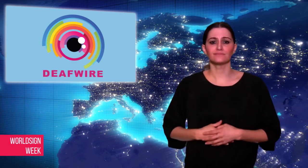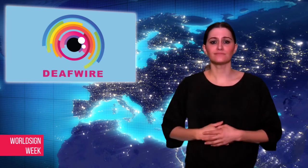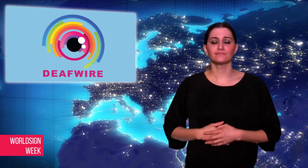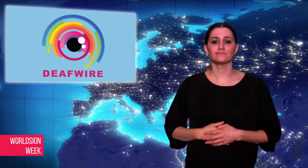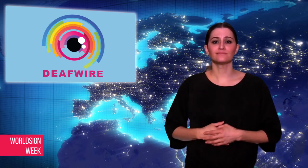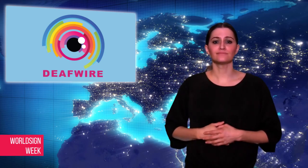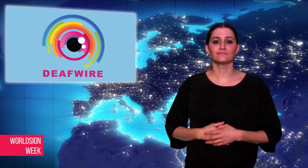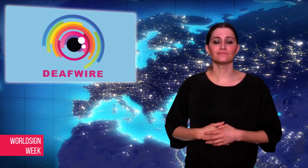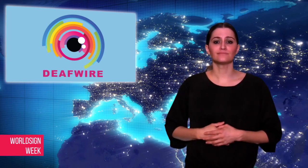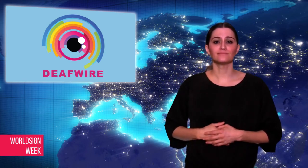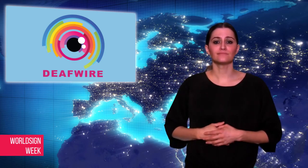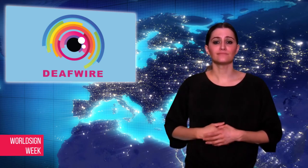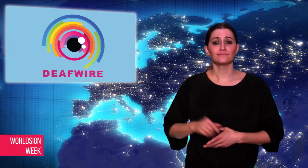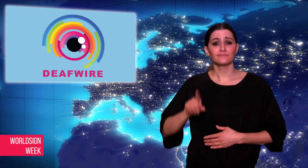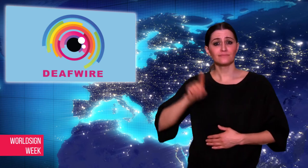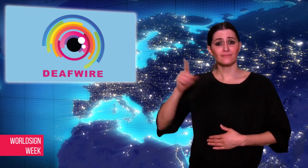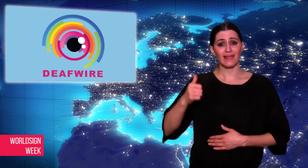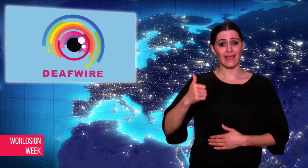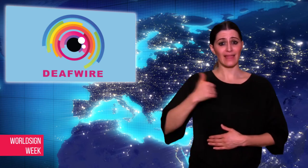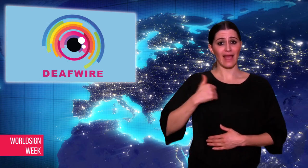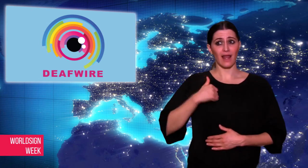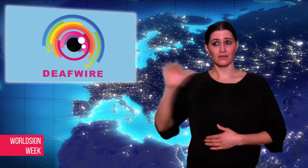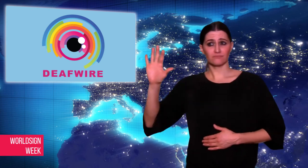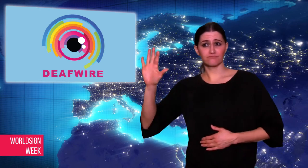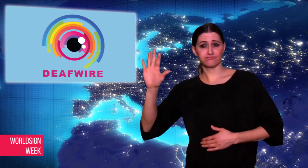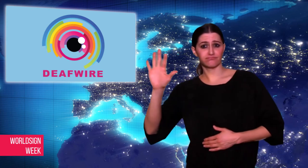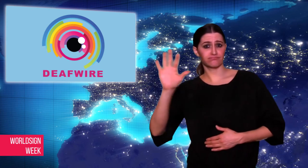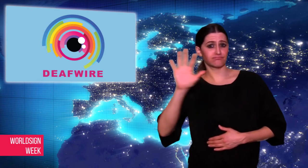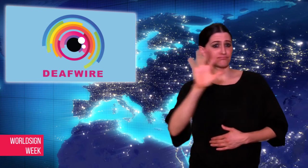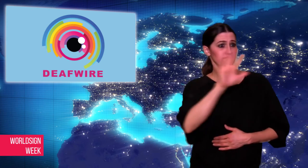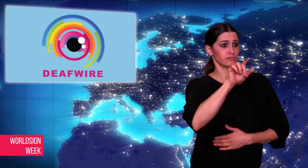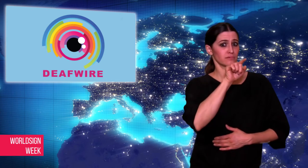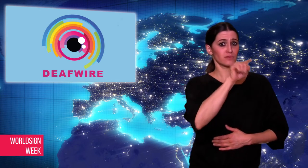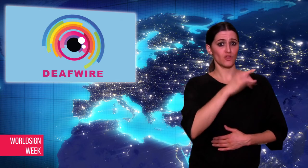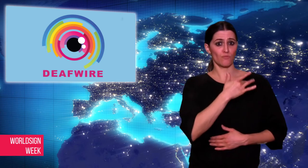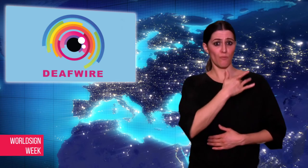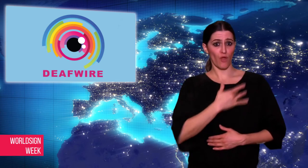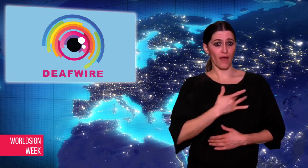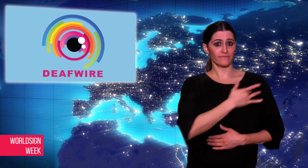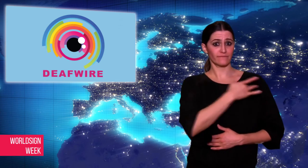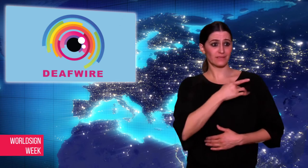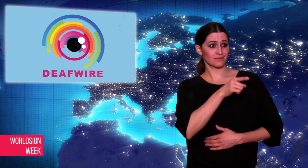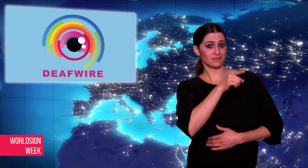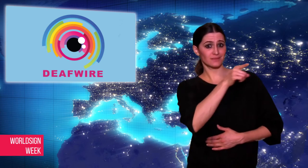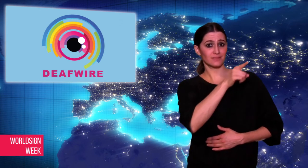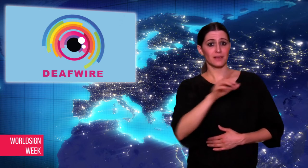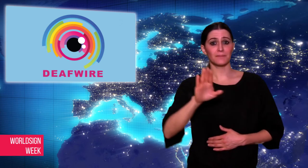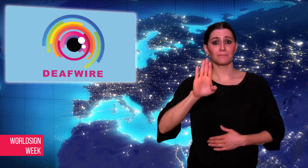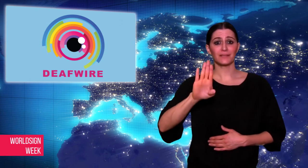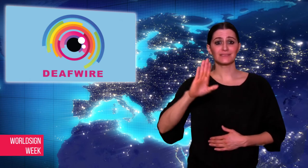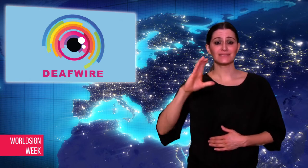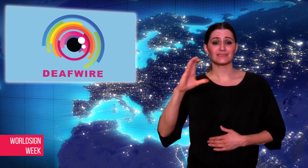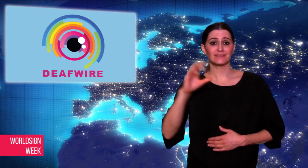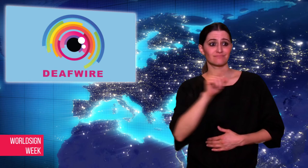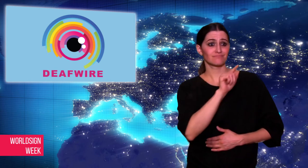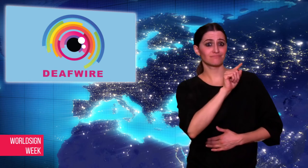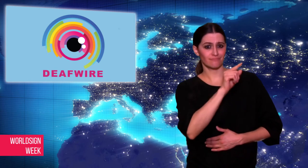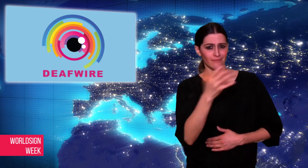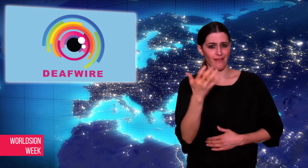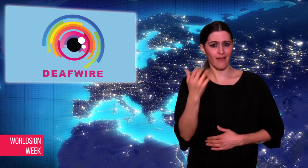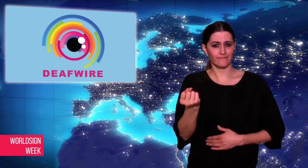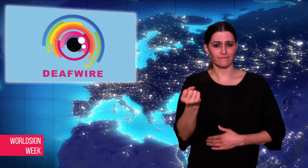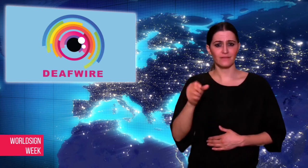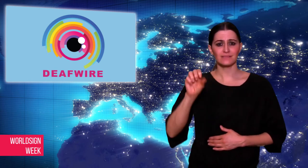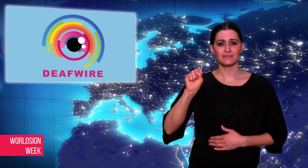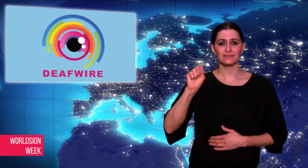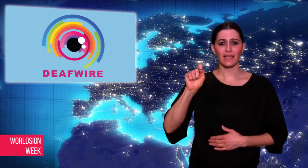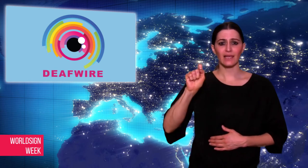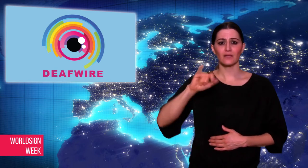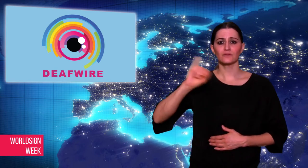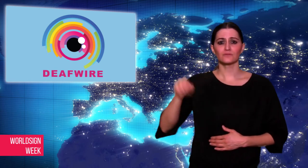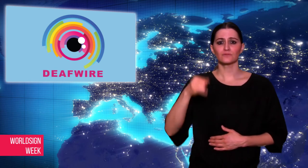St John Ambulance, in the Canadian